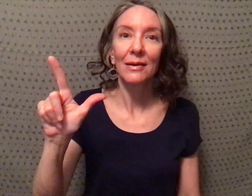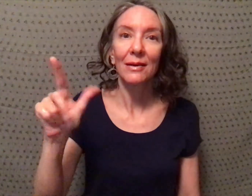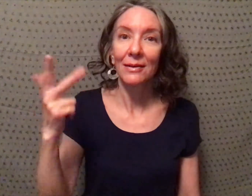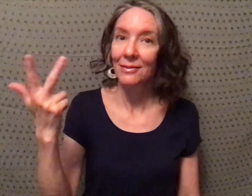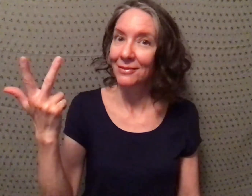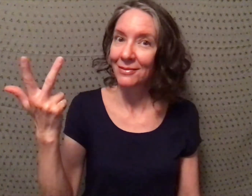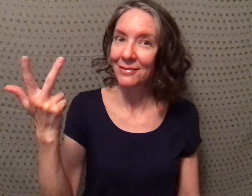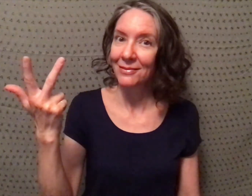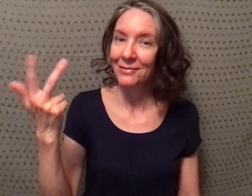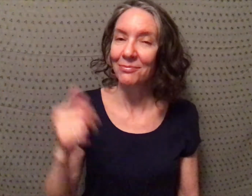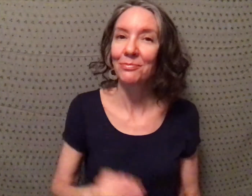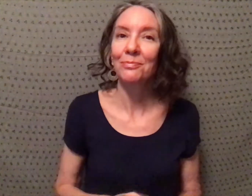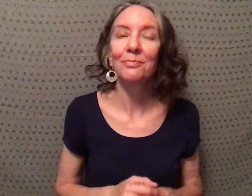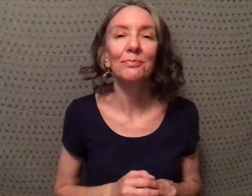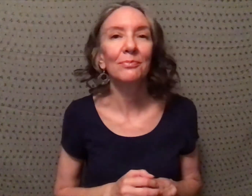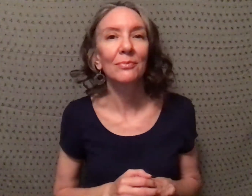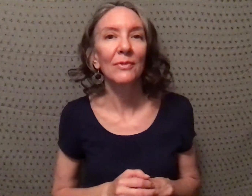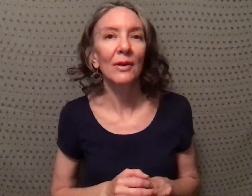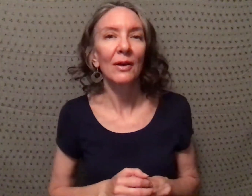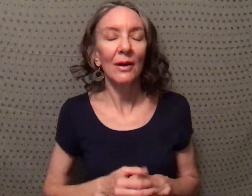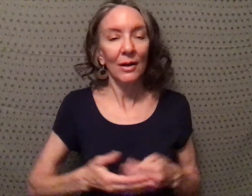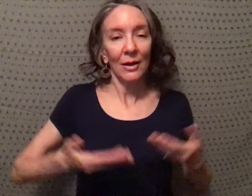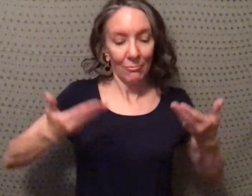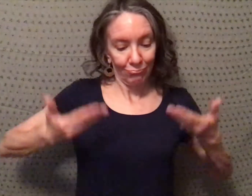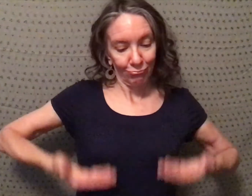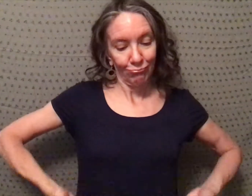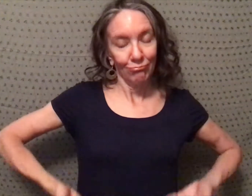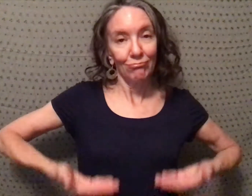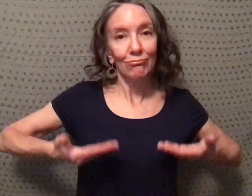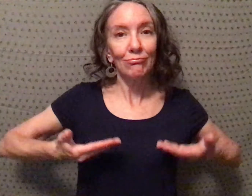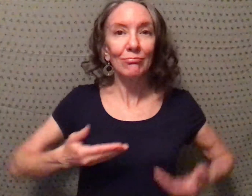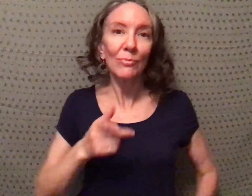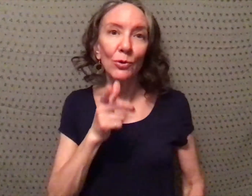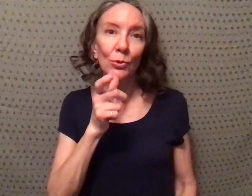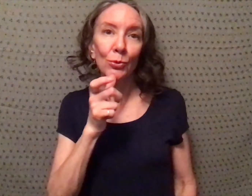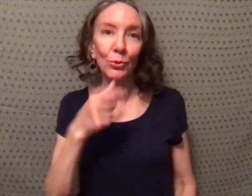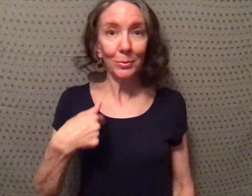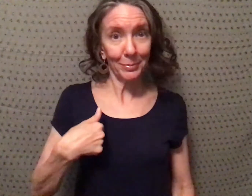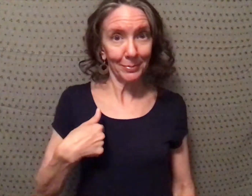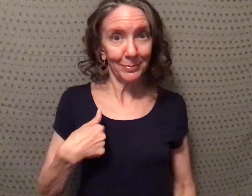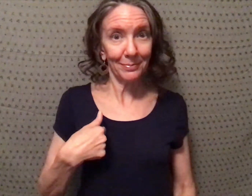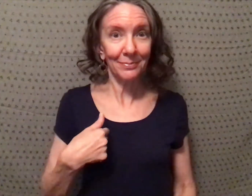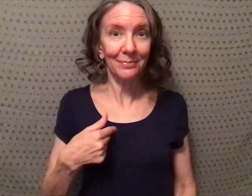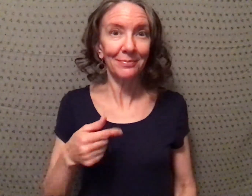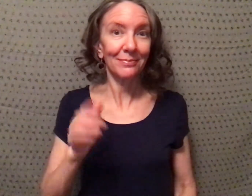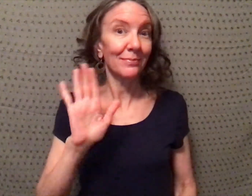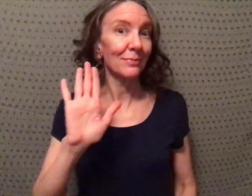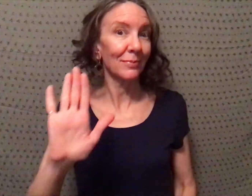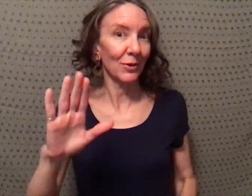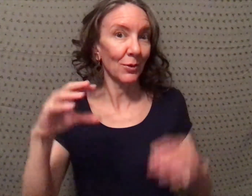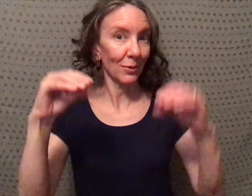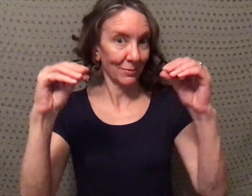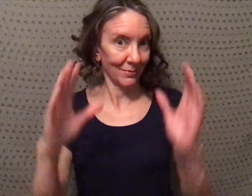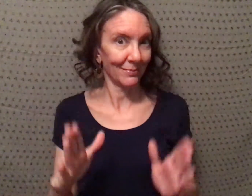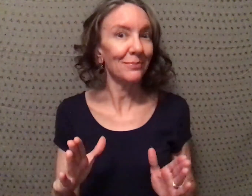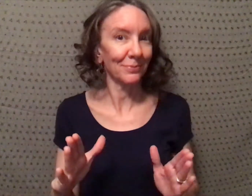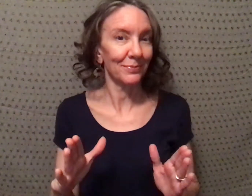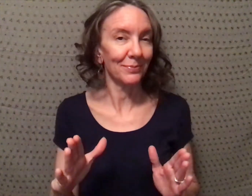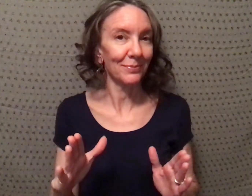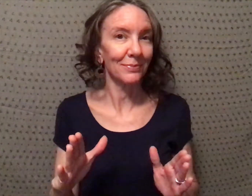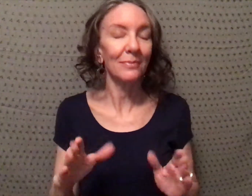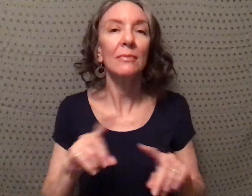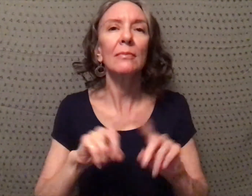to ASL 3. So, who am I? Well I'm your teacher